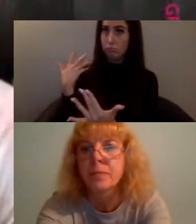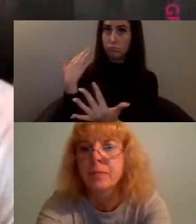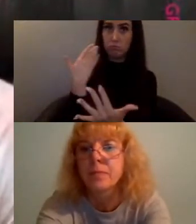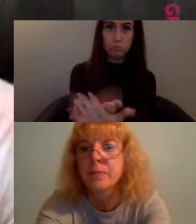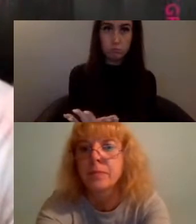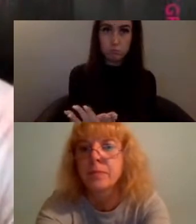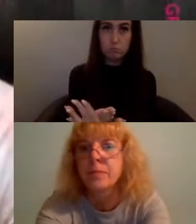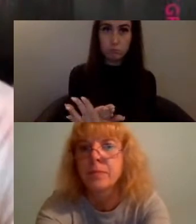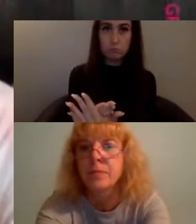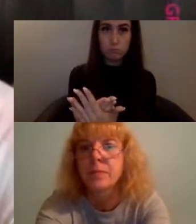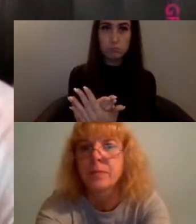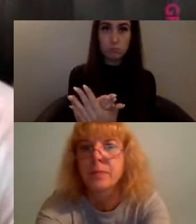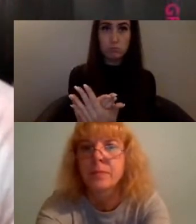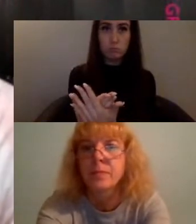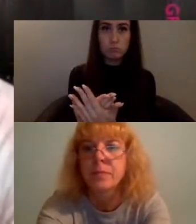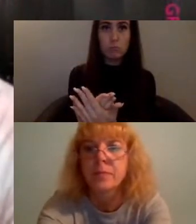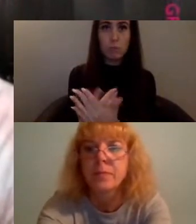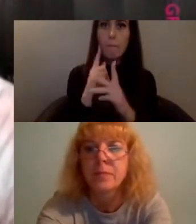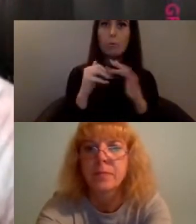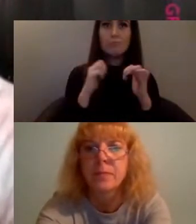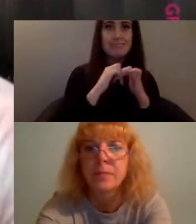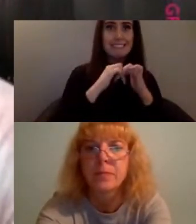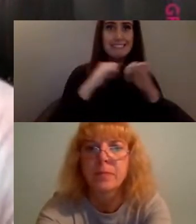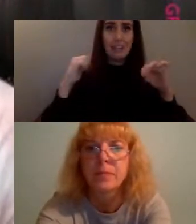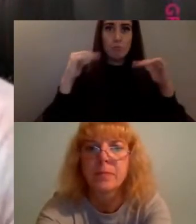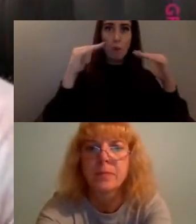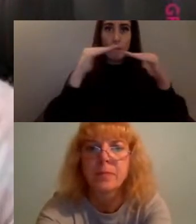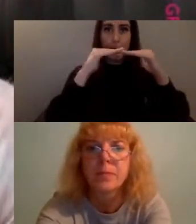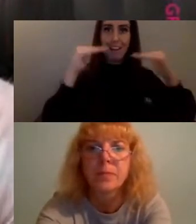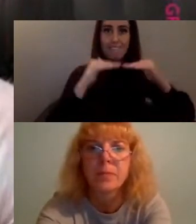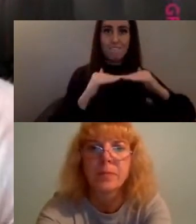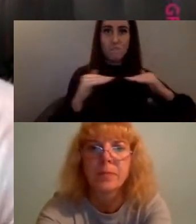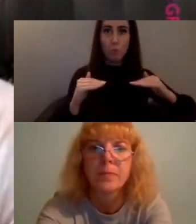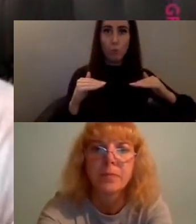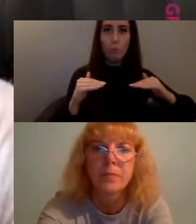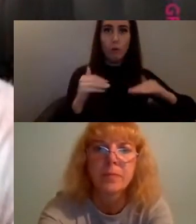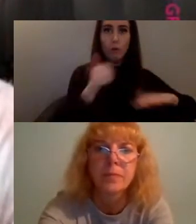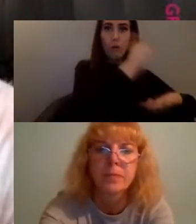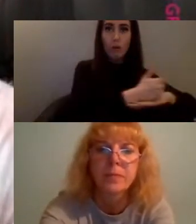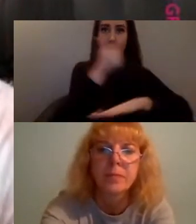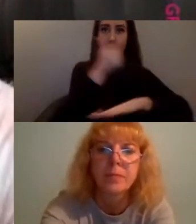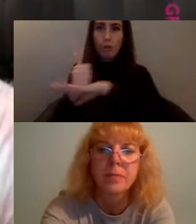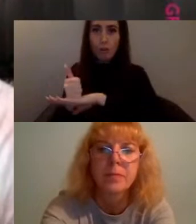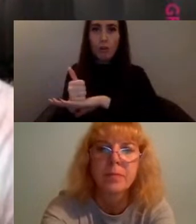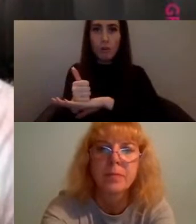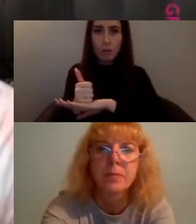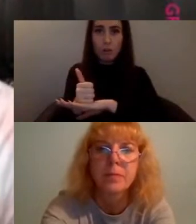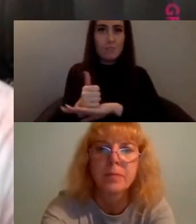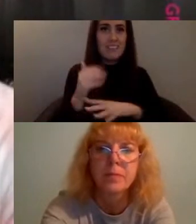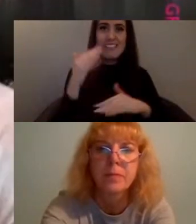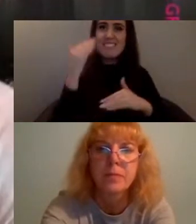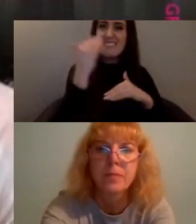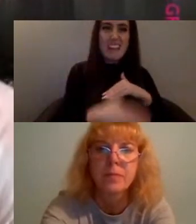on separate disparate platforms and has never come together in the shape that it does on instagram